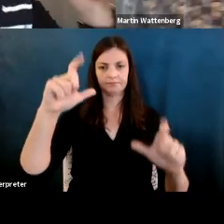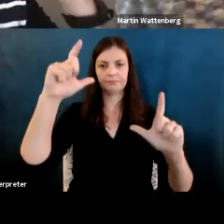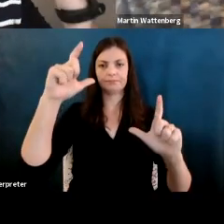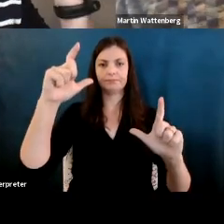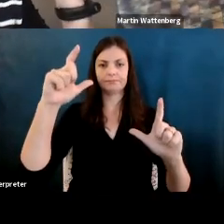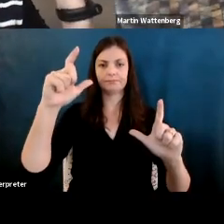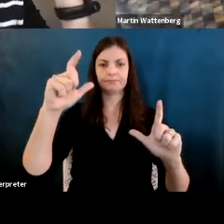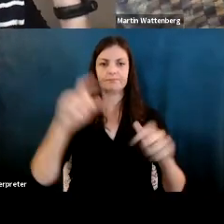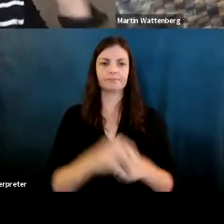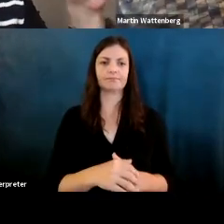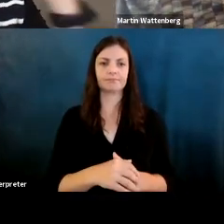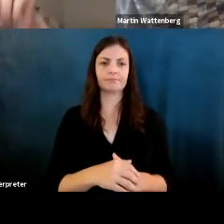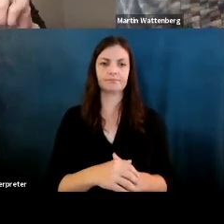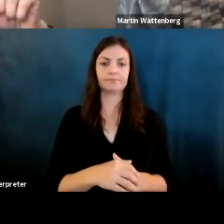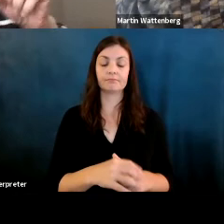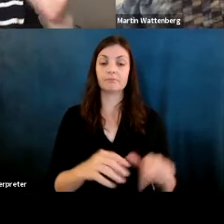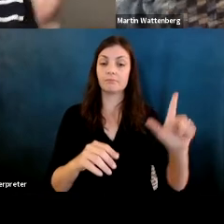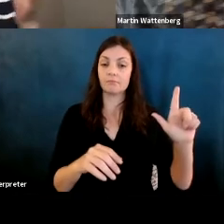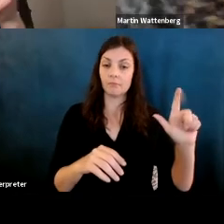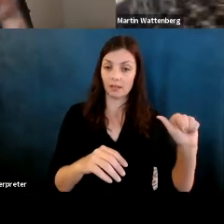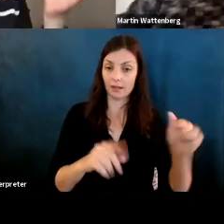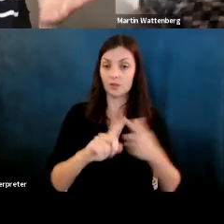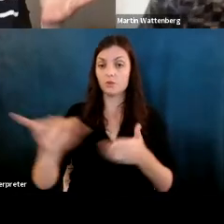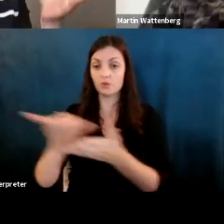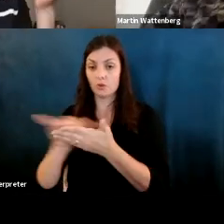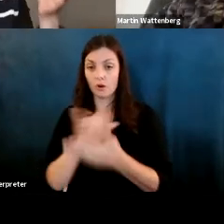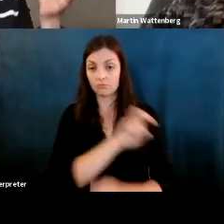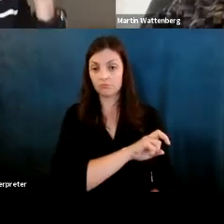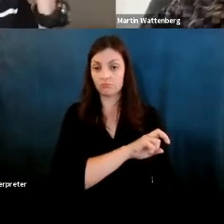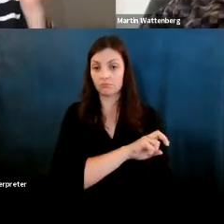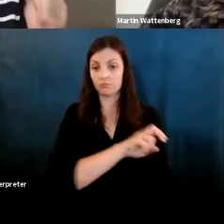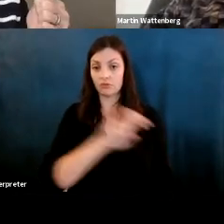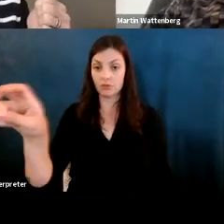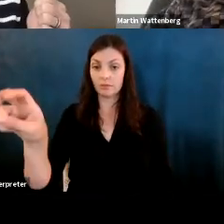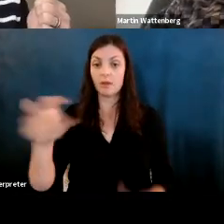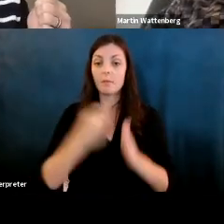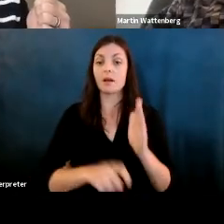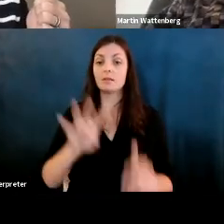Fernanda Viegas: from La to New York and there is a there is a price for $129.